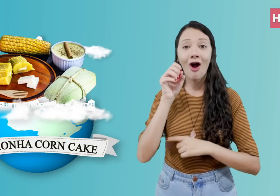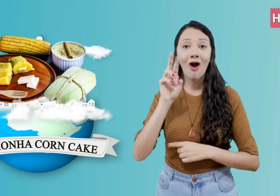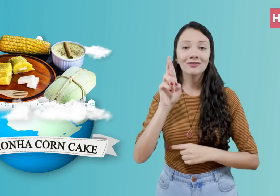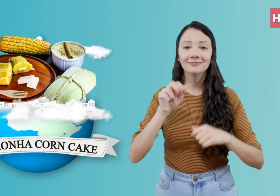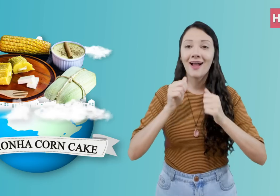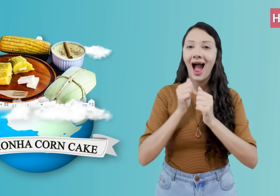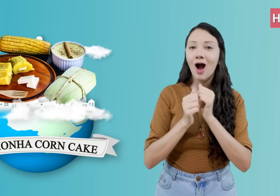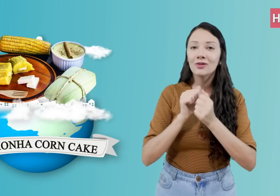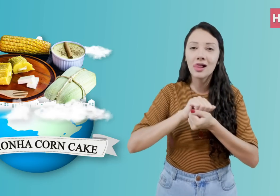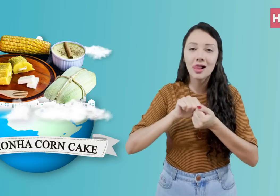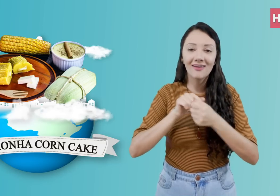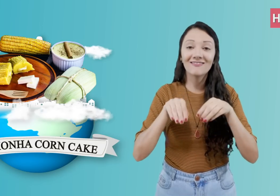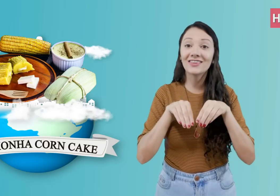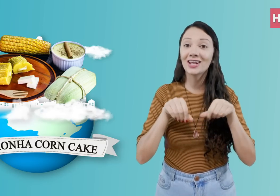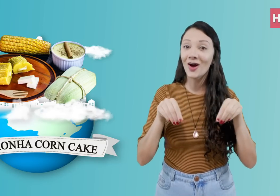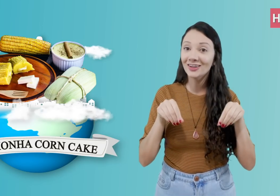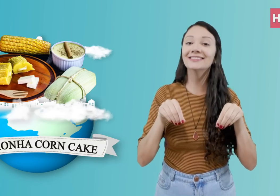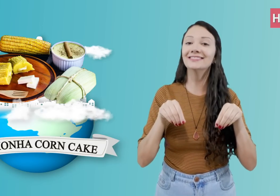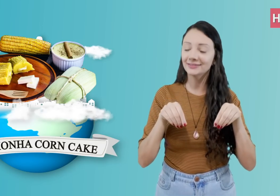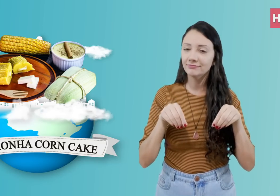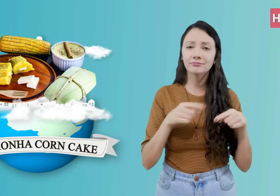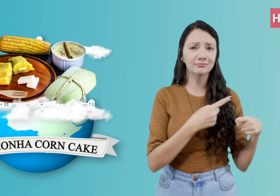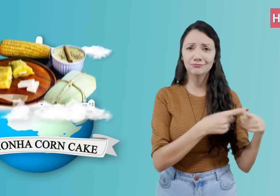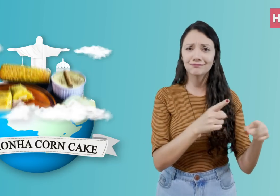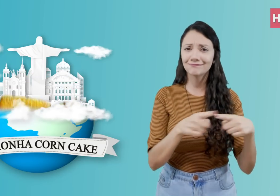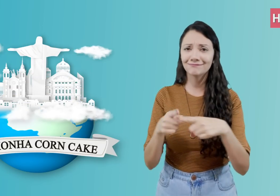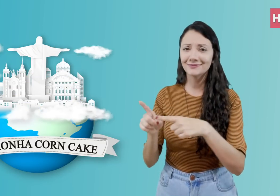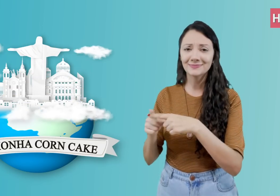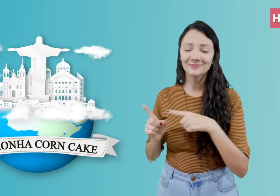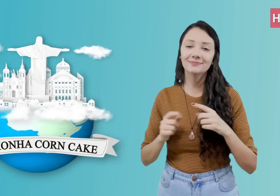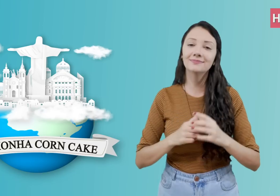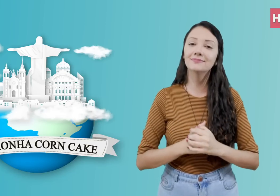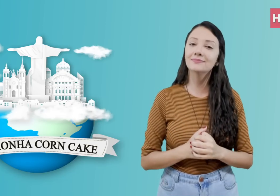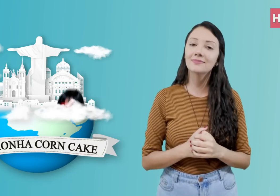cassava, starch, sugar and milk from the fields.”